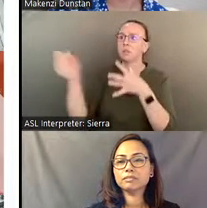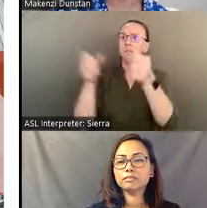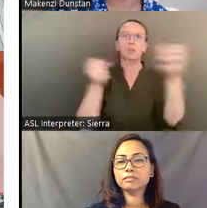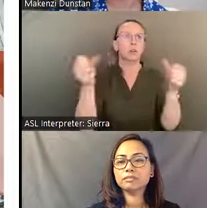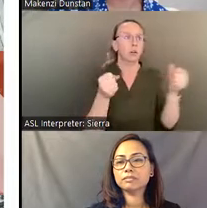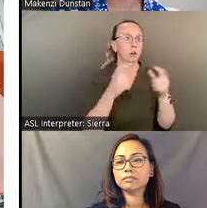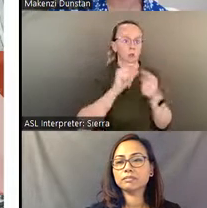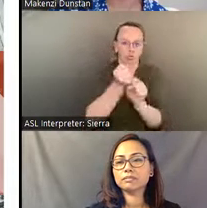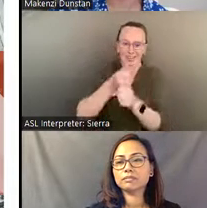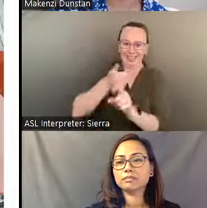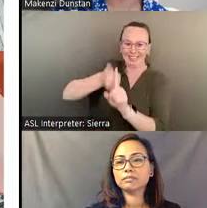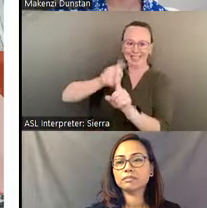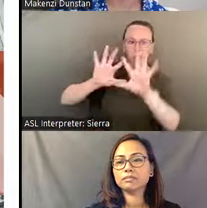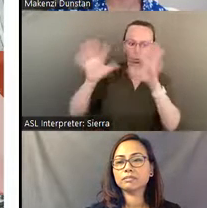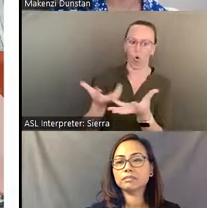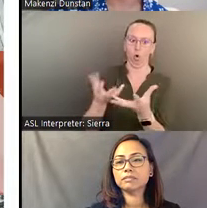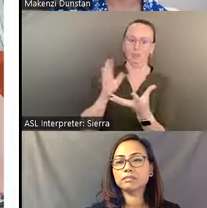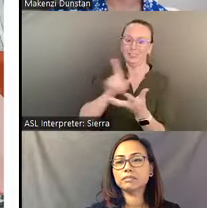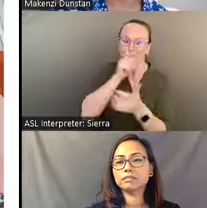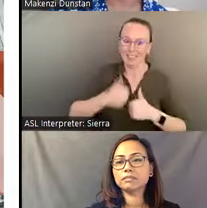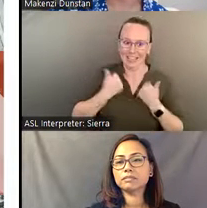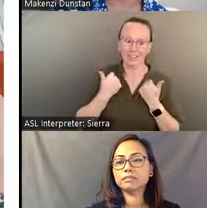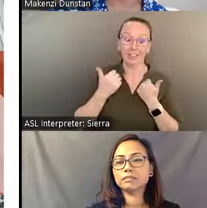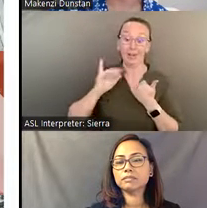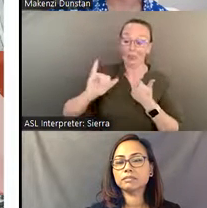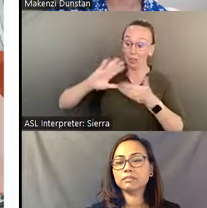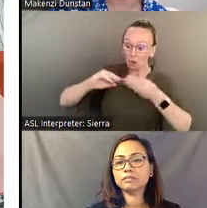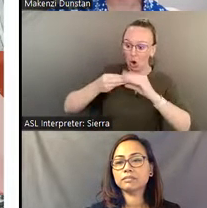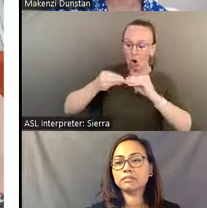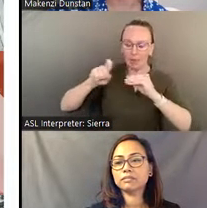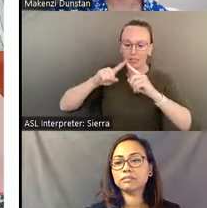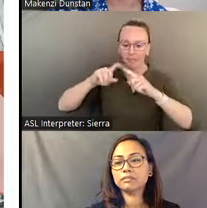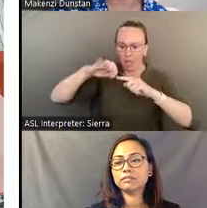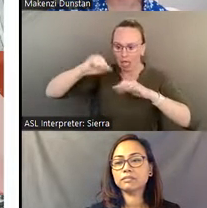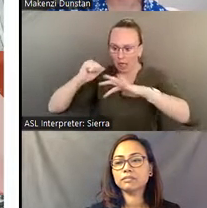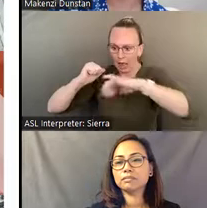His complete narrative must be peeled back layer by layer, like an onion.